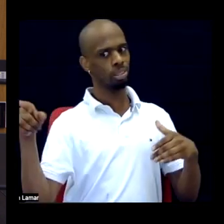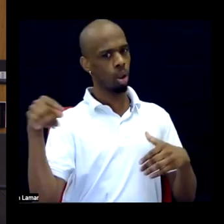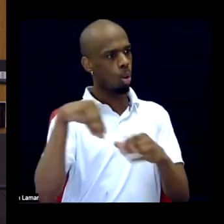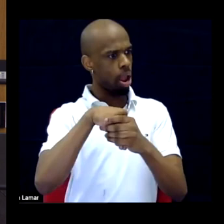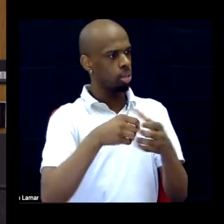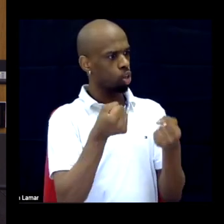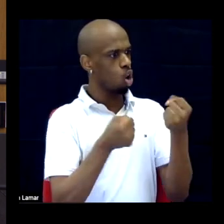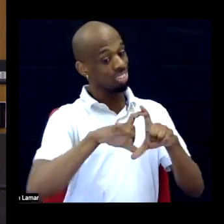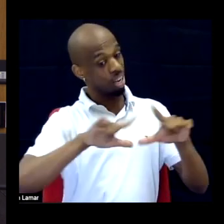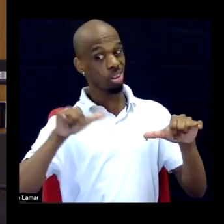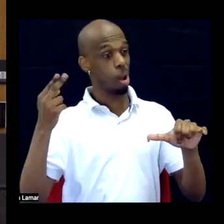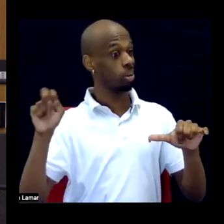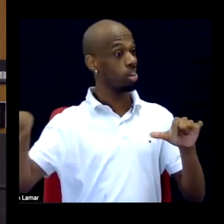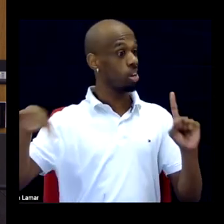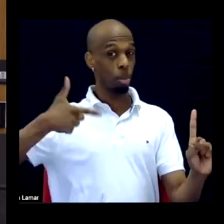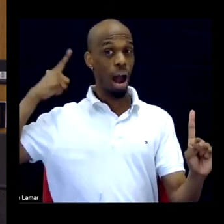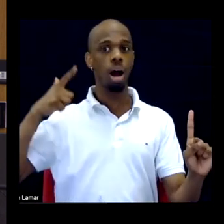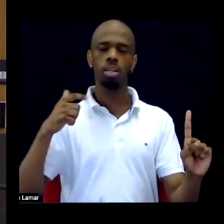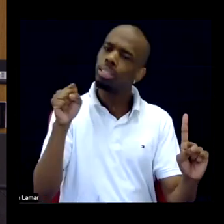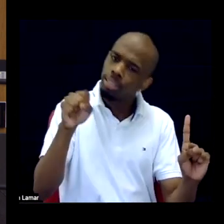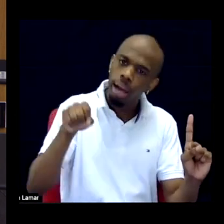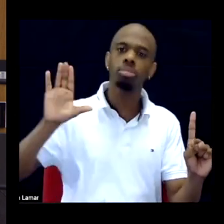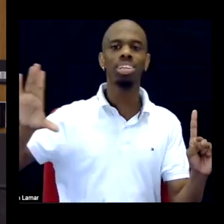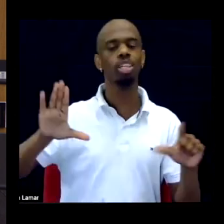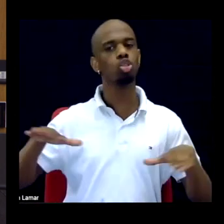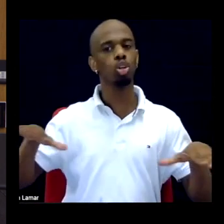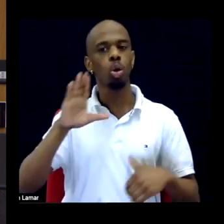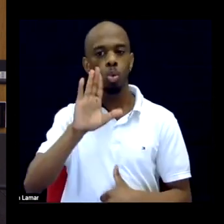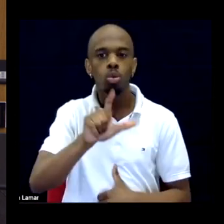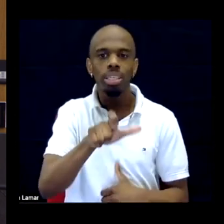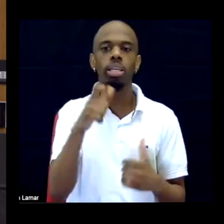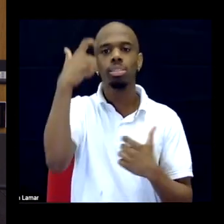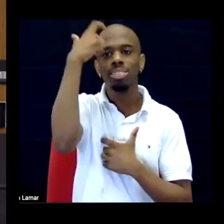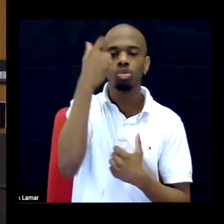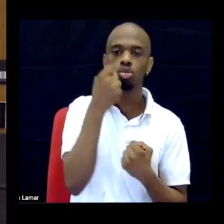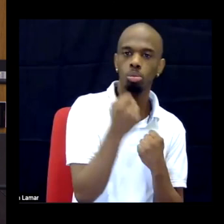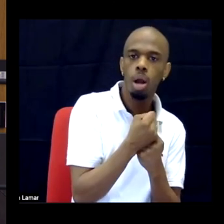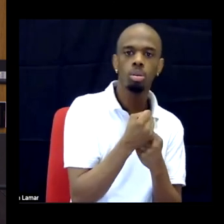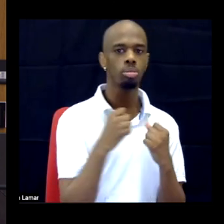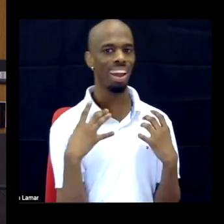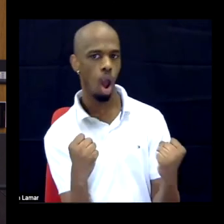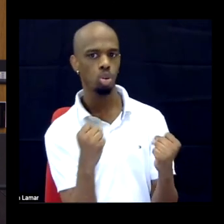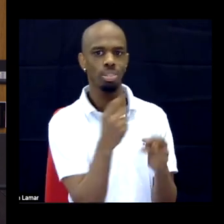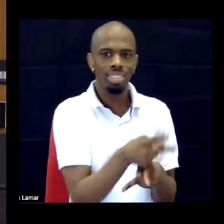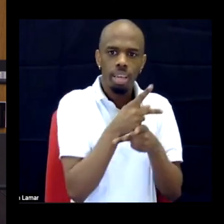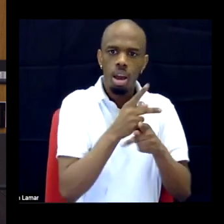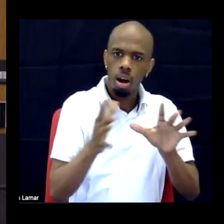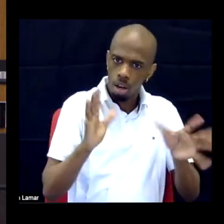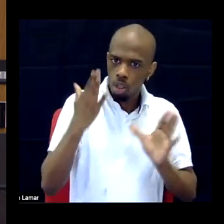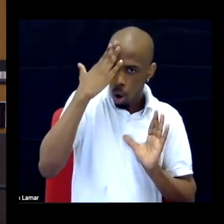Those children also need psychotherapy, support, care, right, to care for the PTSD of seeing